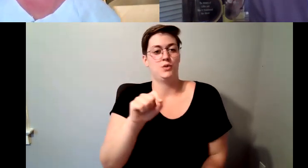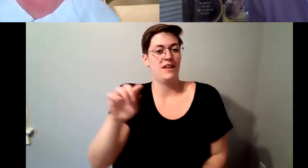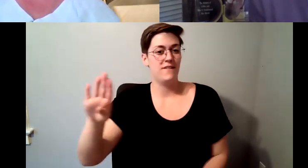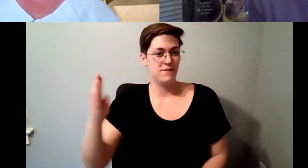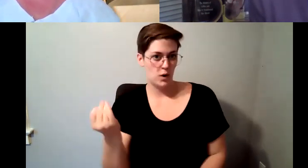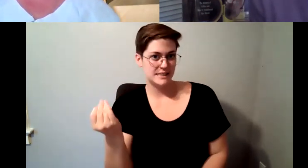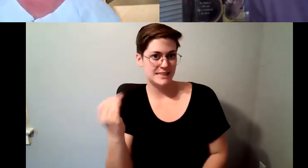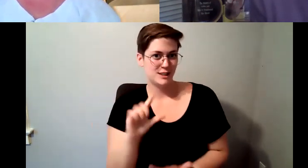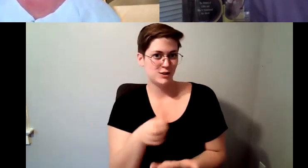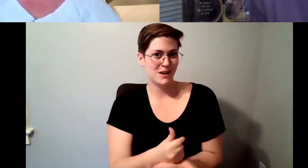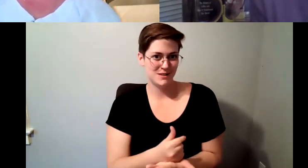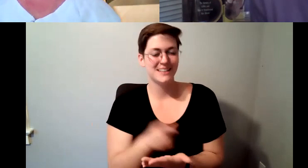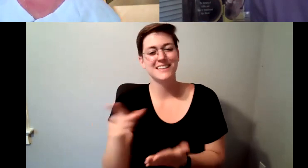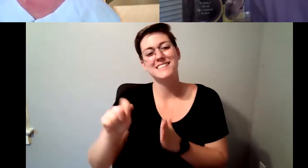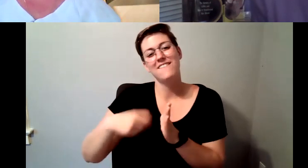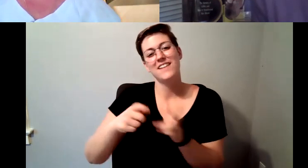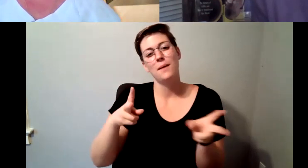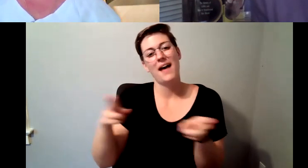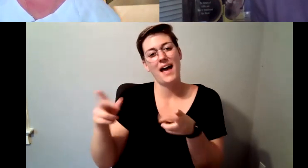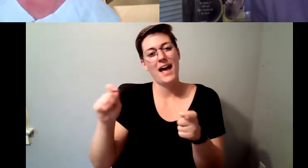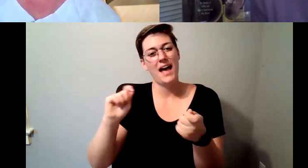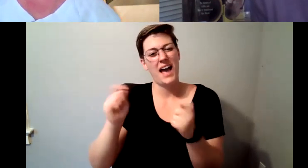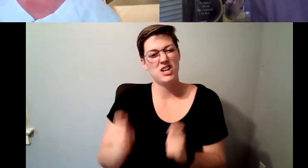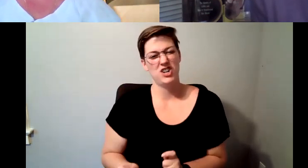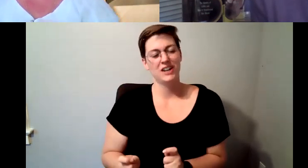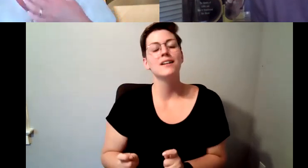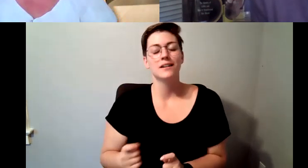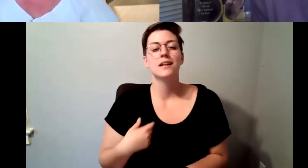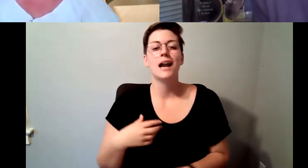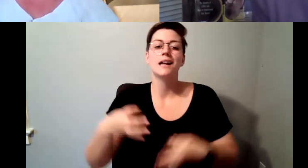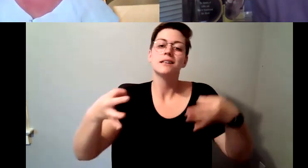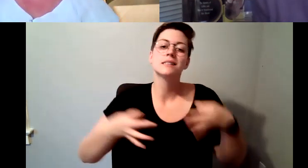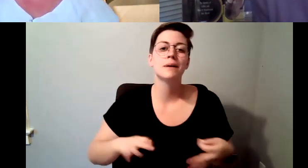Kelly Redder: Film editor and will share their journey from rate to overseeing visual effects